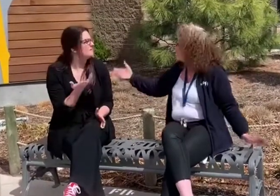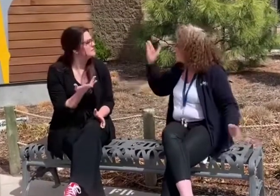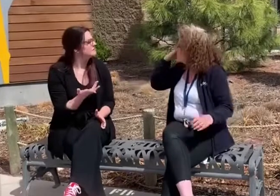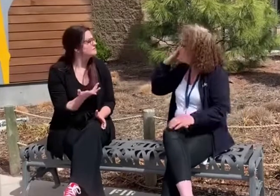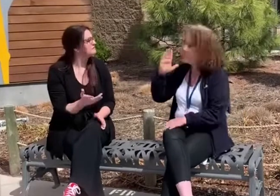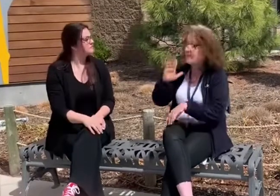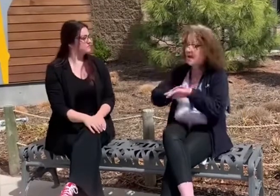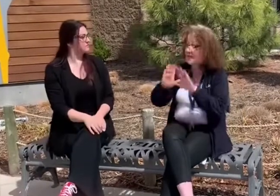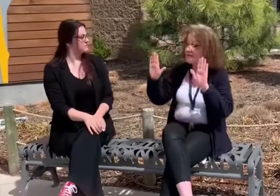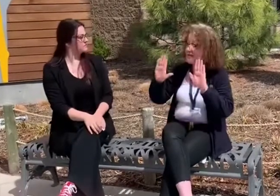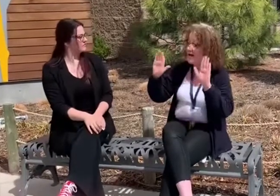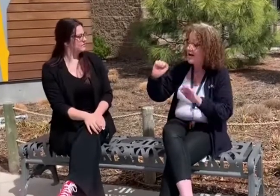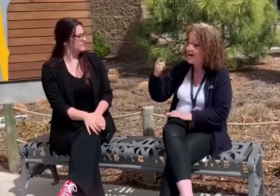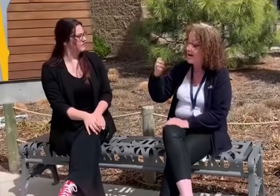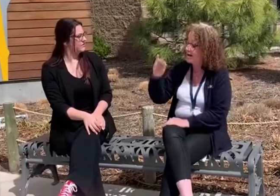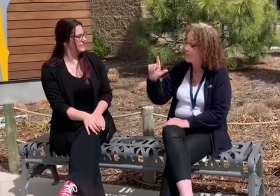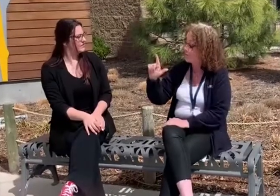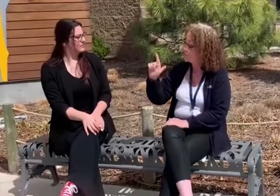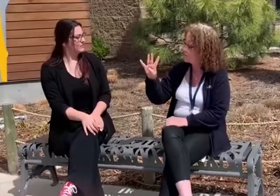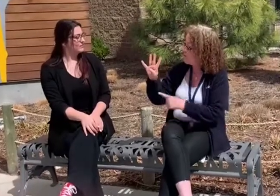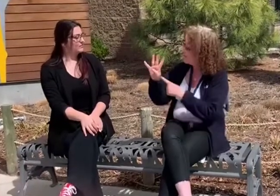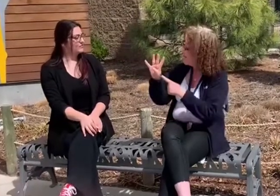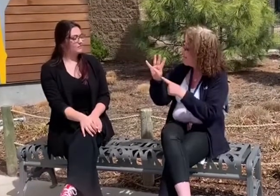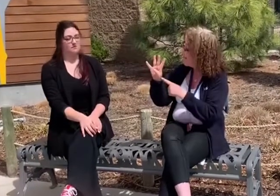Hey! Sunday, April 24th